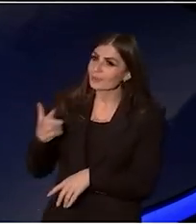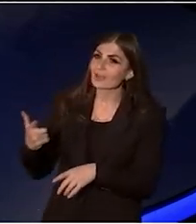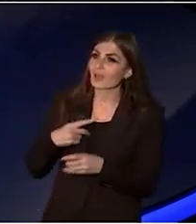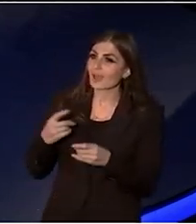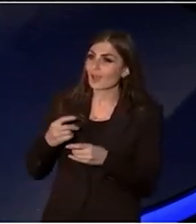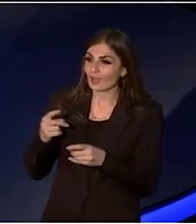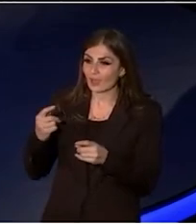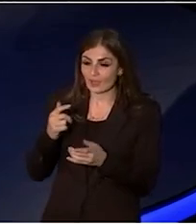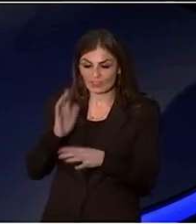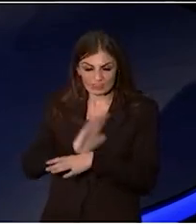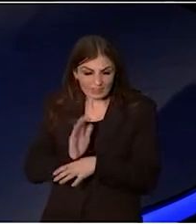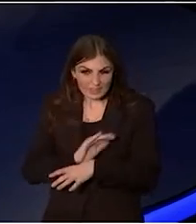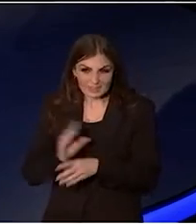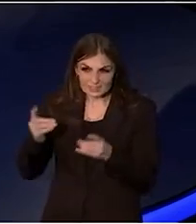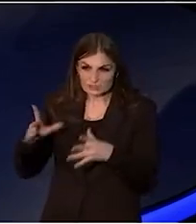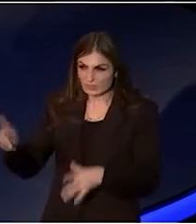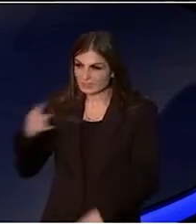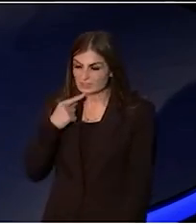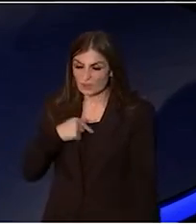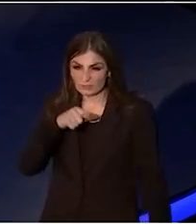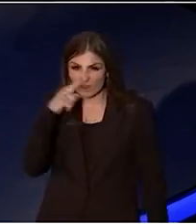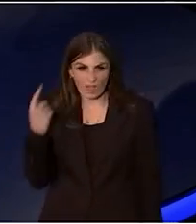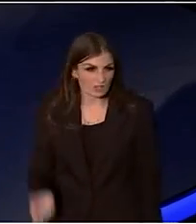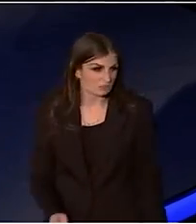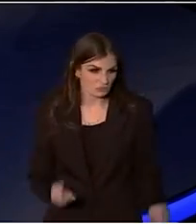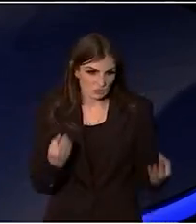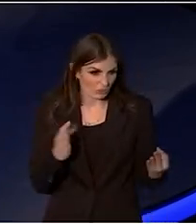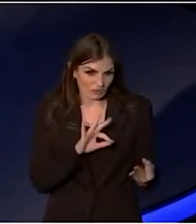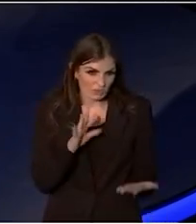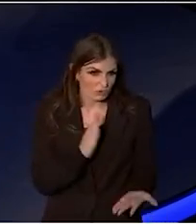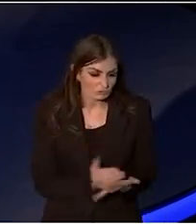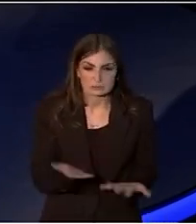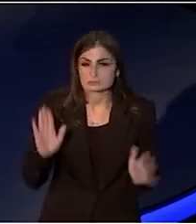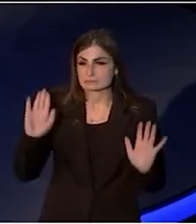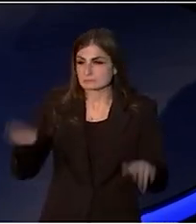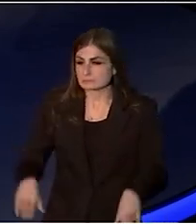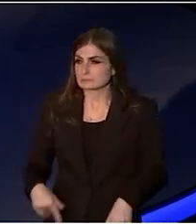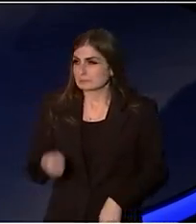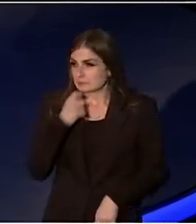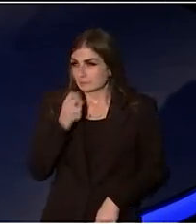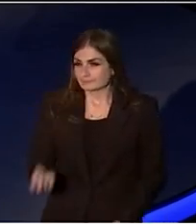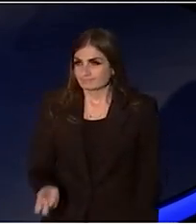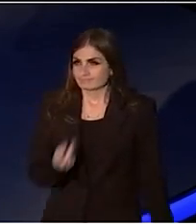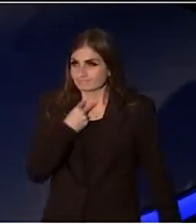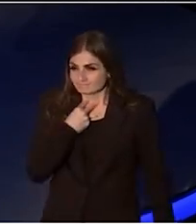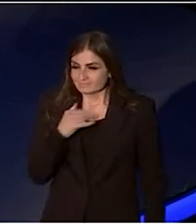I've sort of got over it, but I've found another way to contribute.